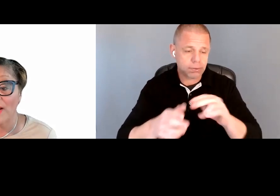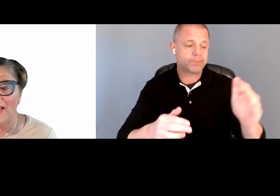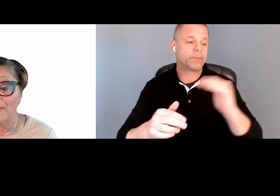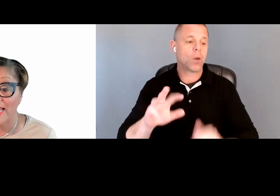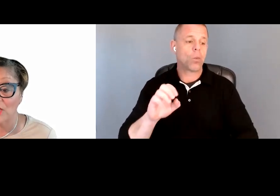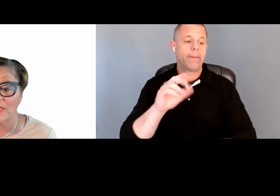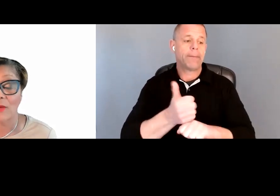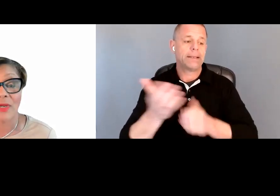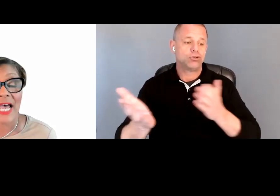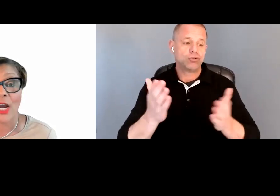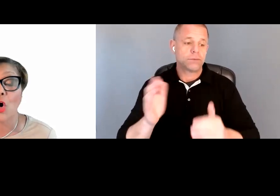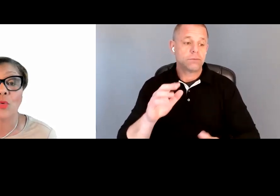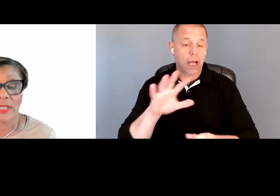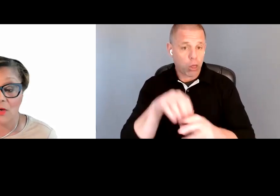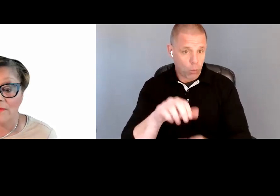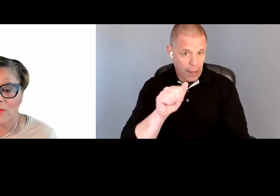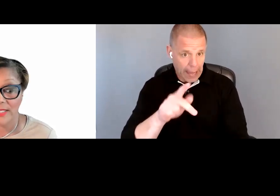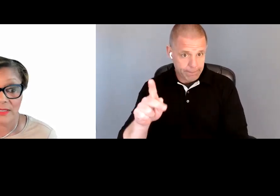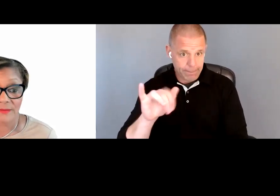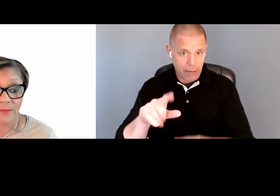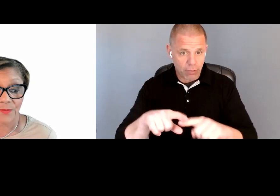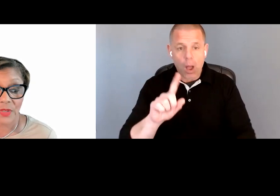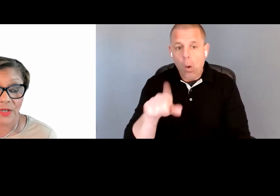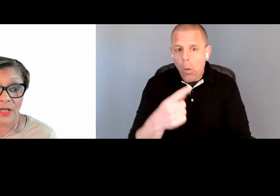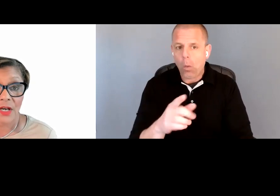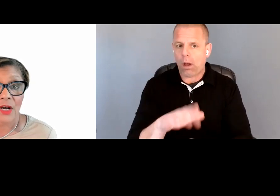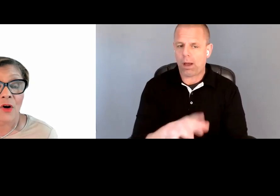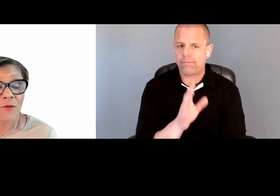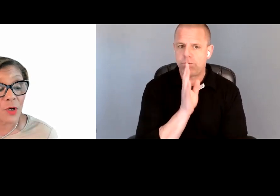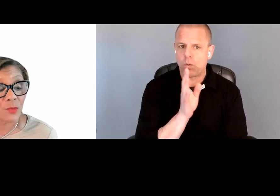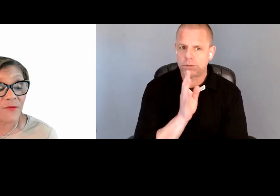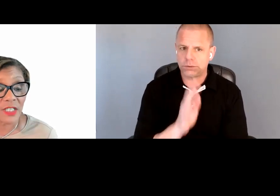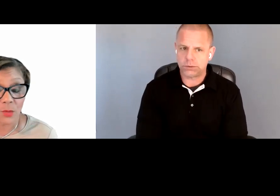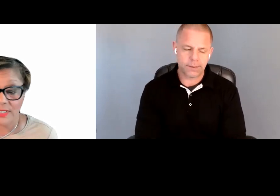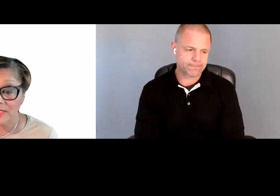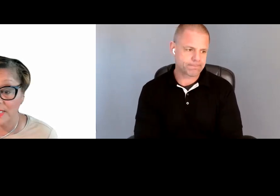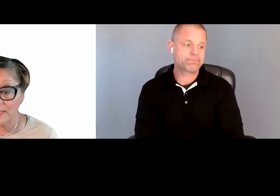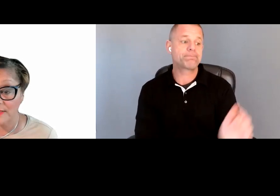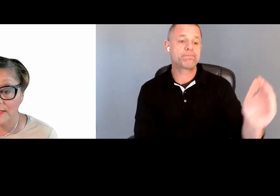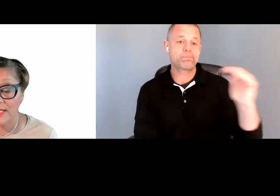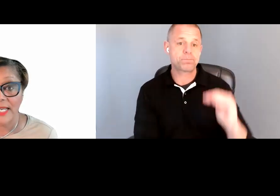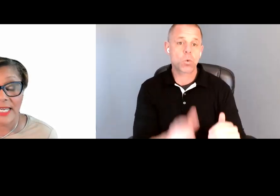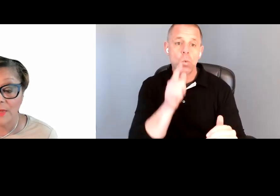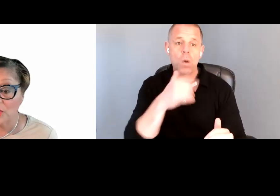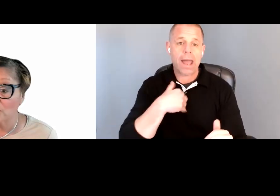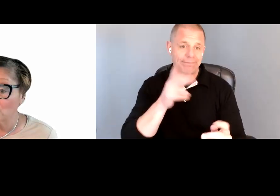Web applications that rely only on voice. For those with visual disabilities, images,